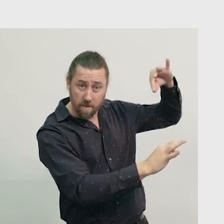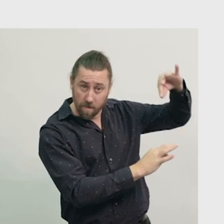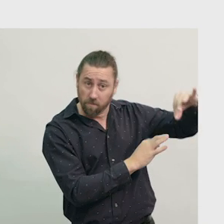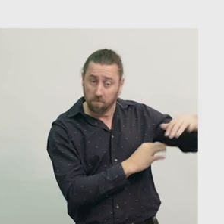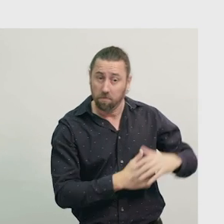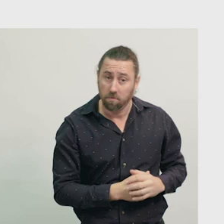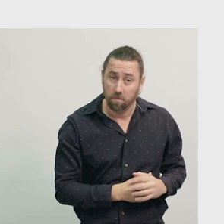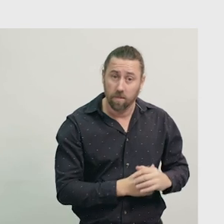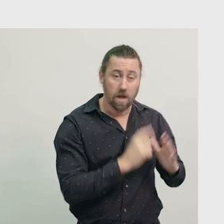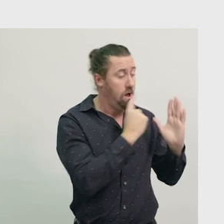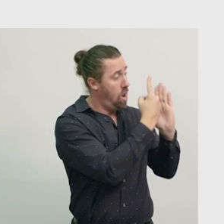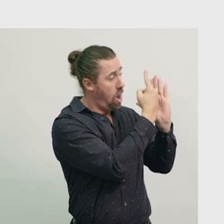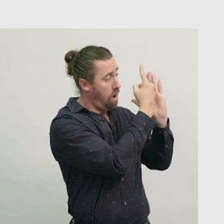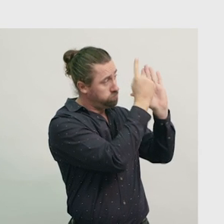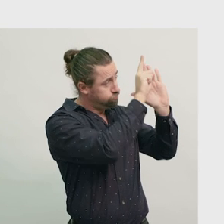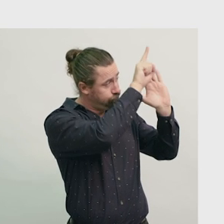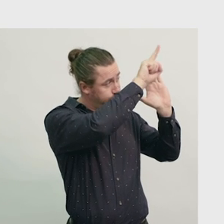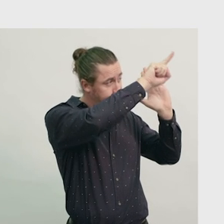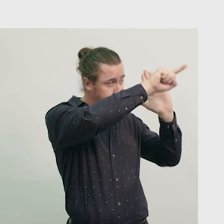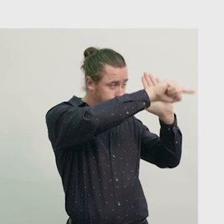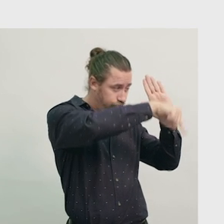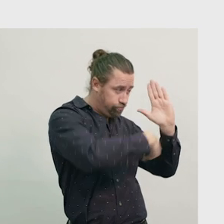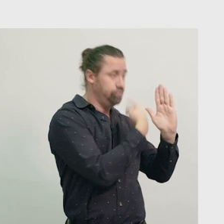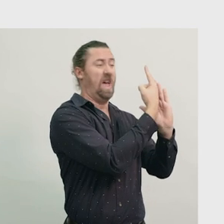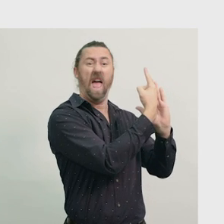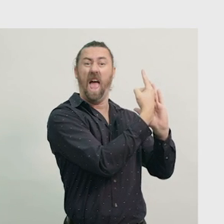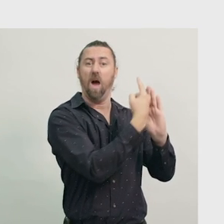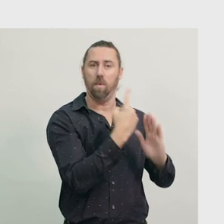The long hand goes all the way around the clock in one hour.